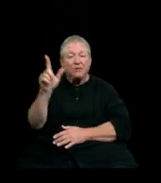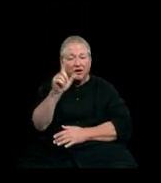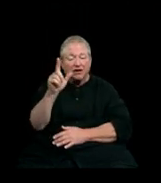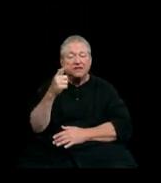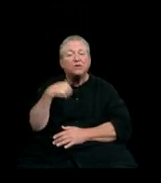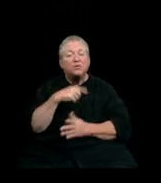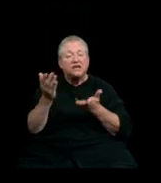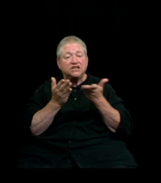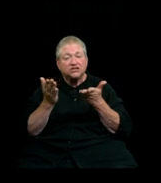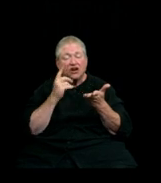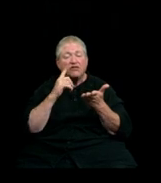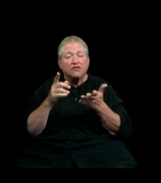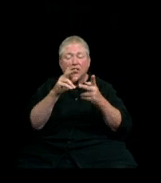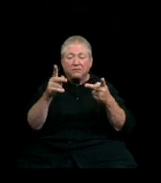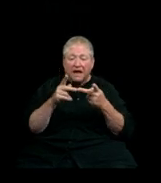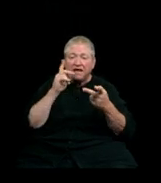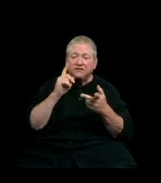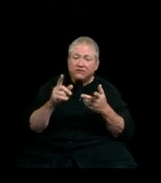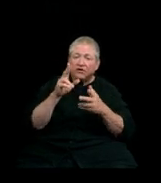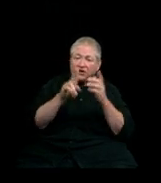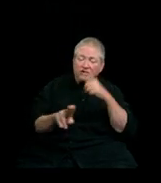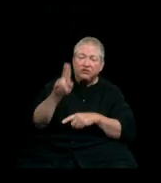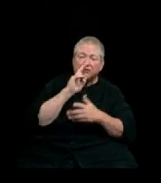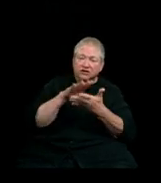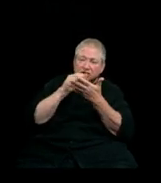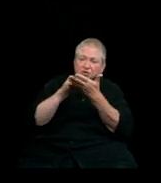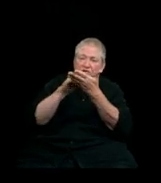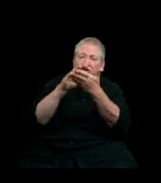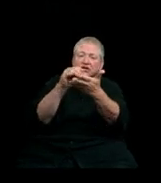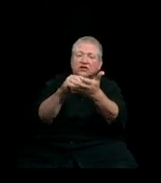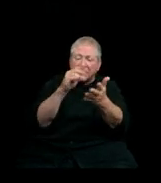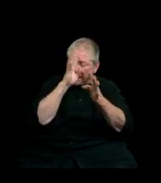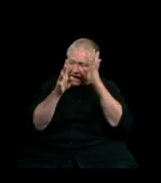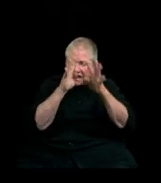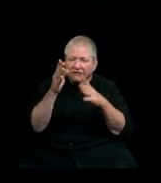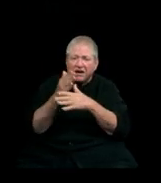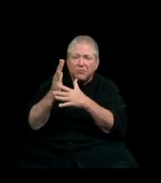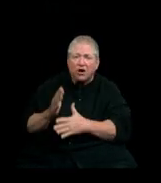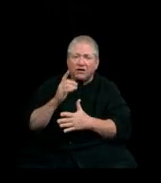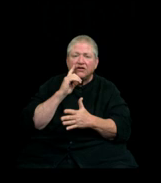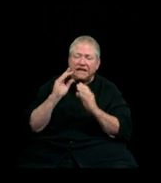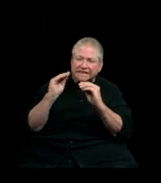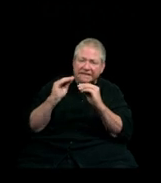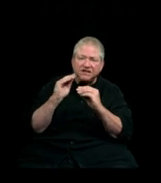for the University community and is an innovative partner in Western's teaching and research mission.